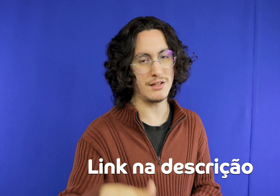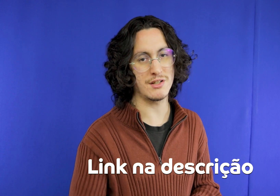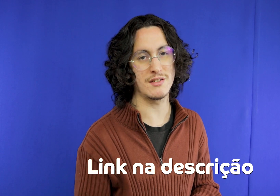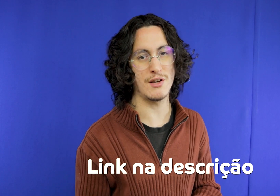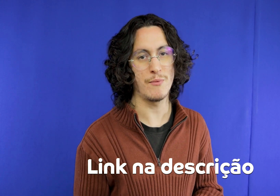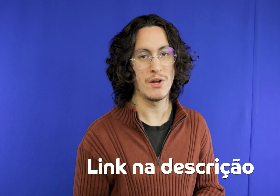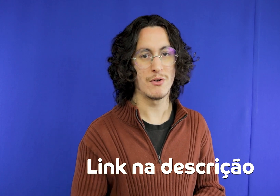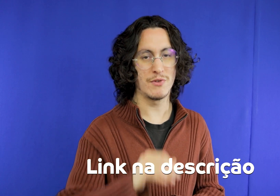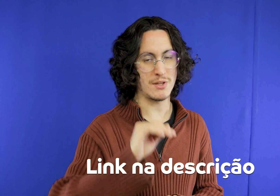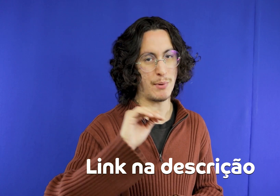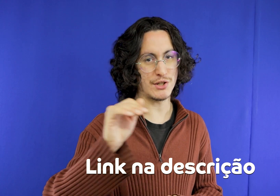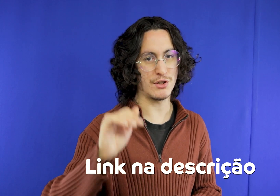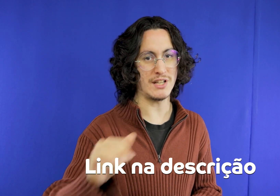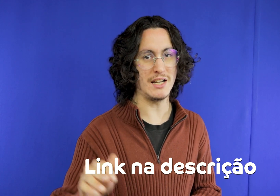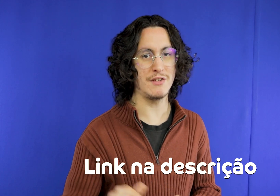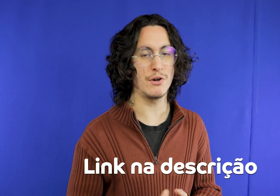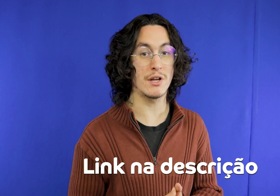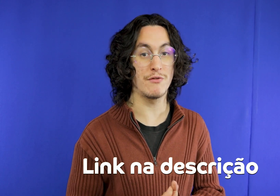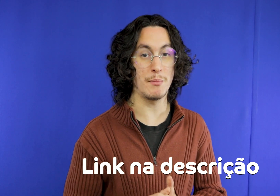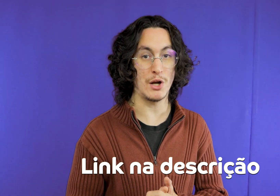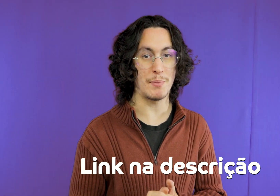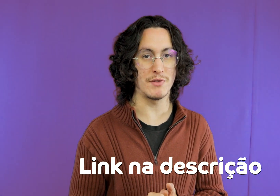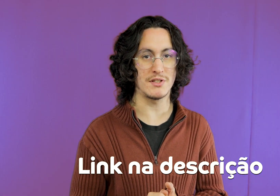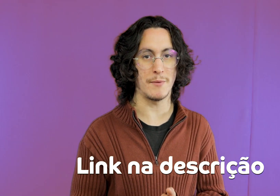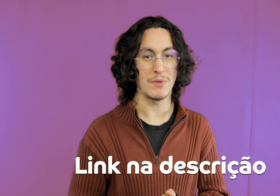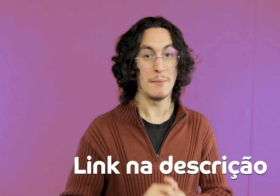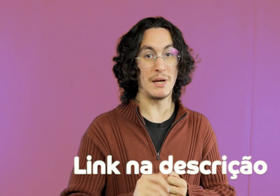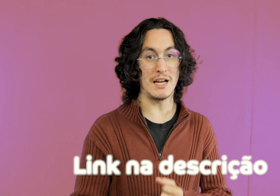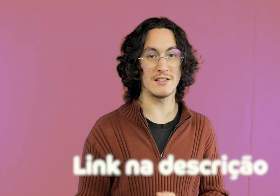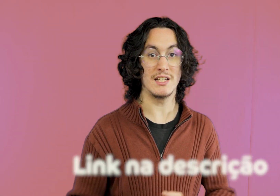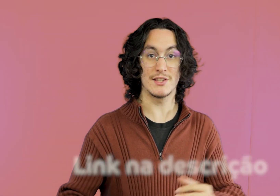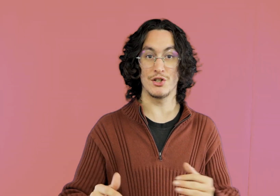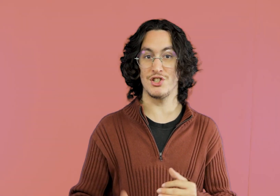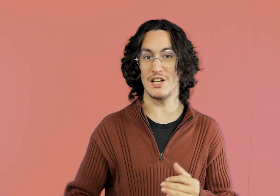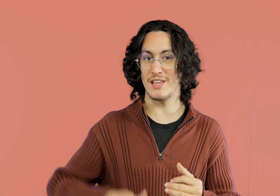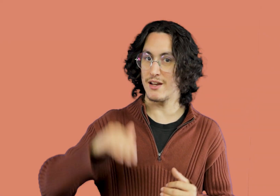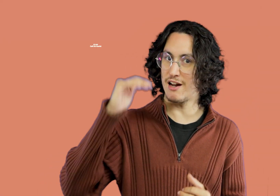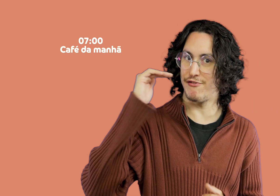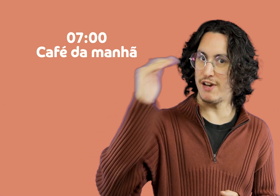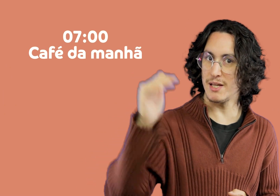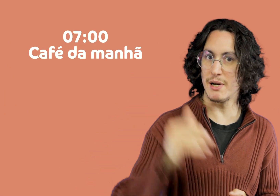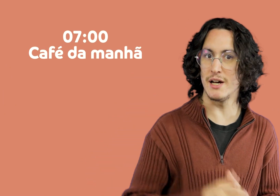in the description you can see there see what is better for you beauty so we already have